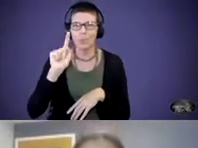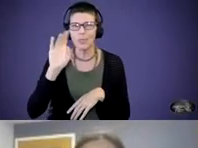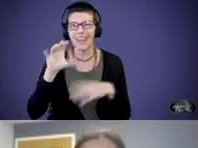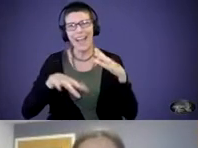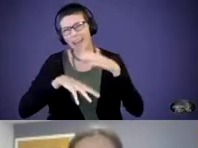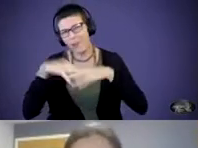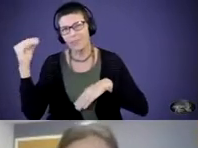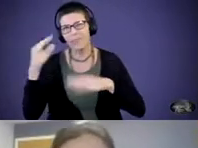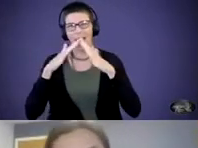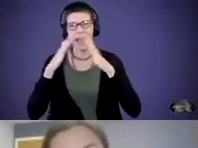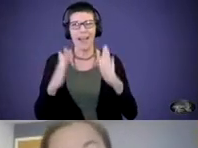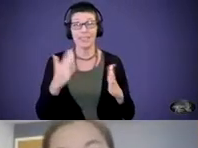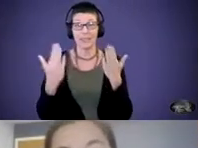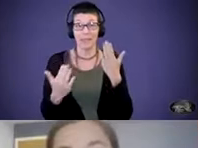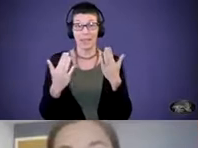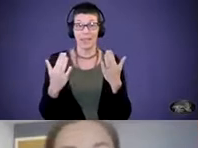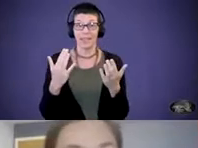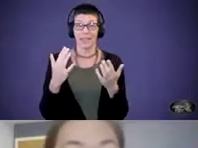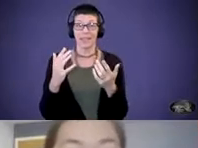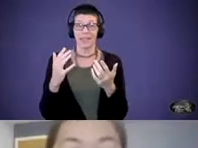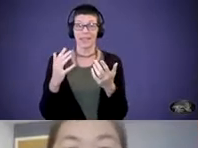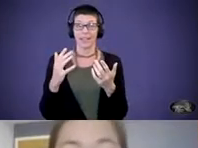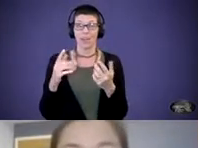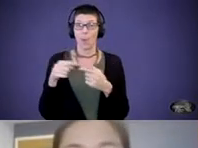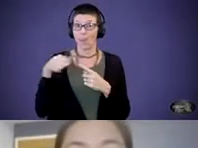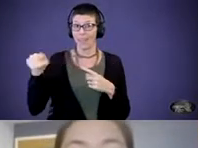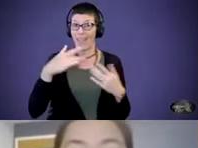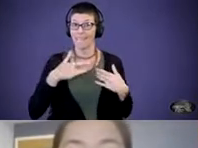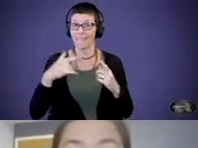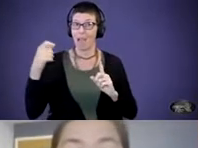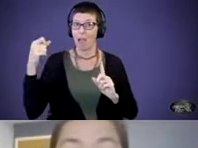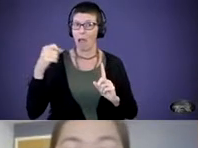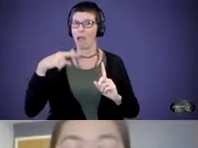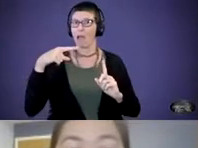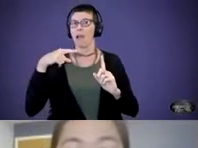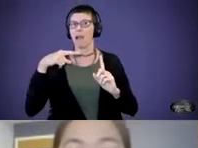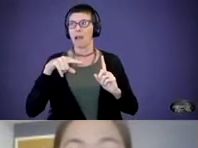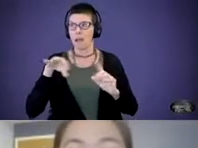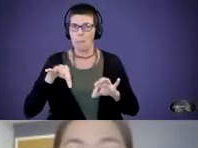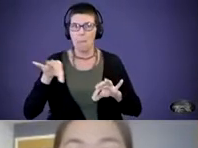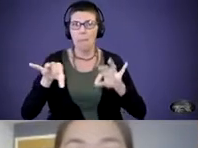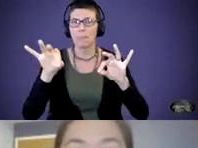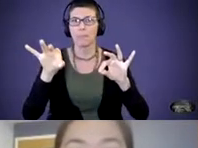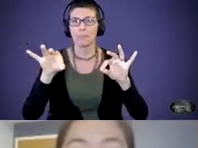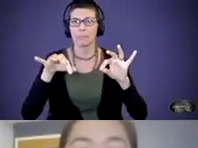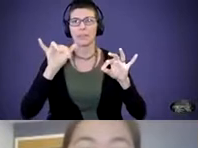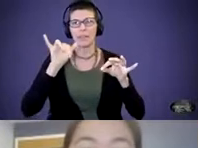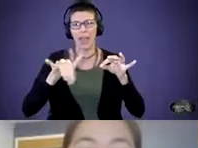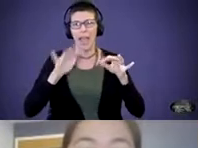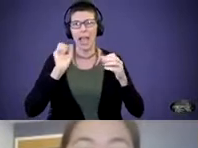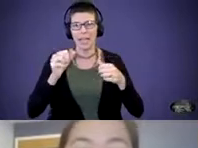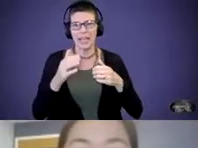maybe when they're sparked with discovery, that will be a way to enhance language for the child.